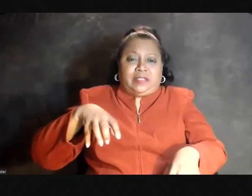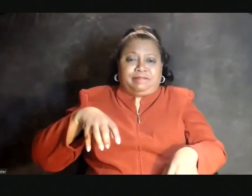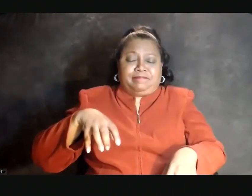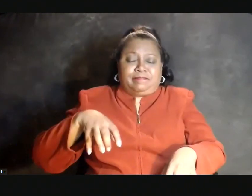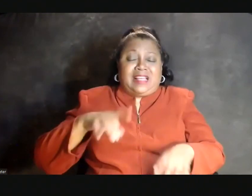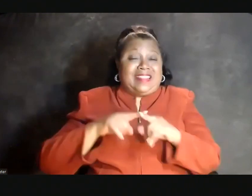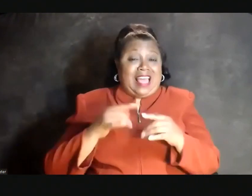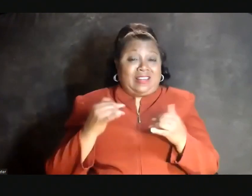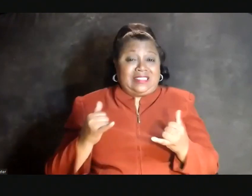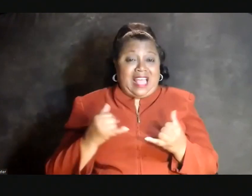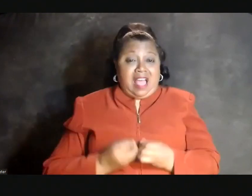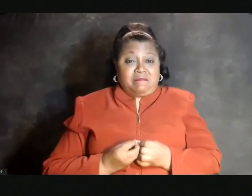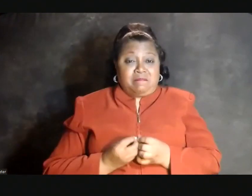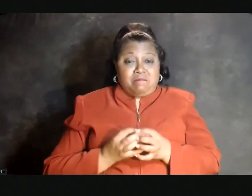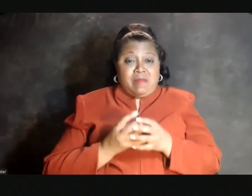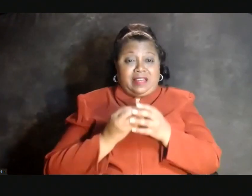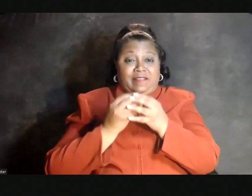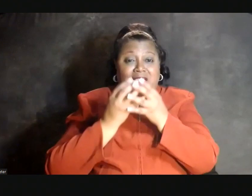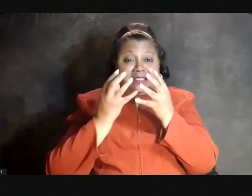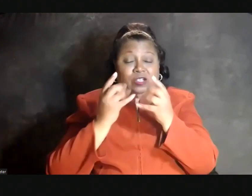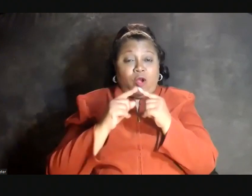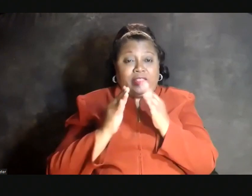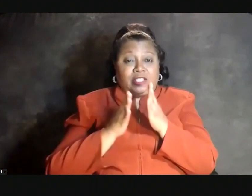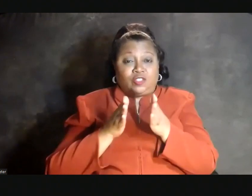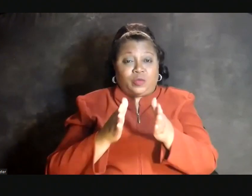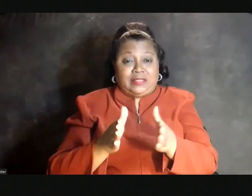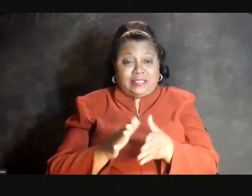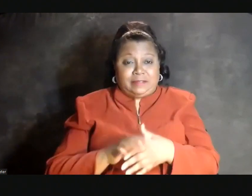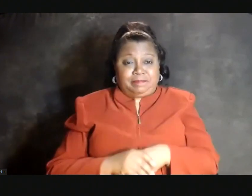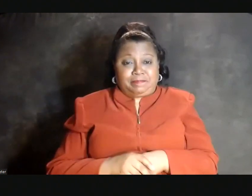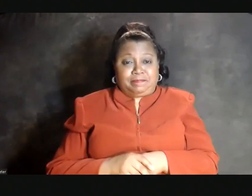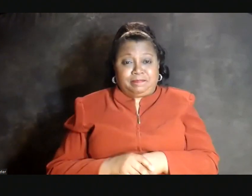that are now manifesting on the streets.